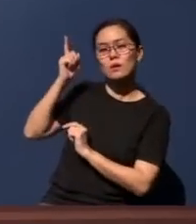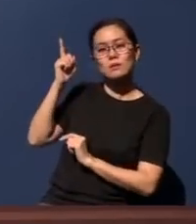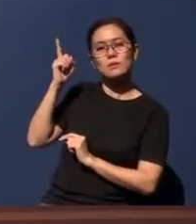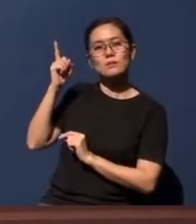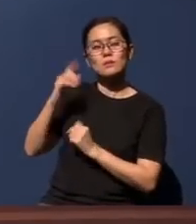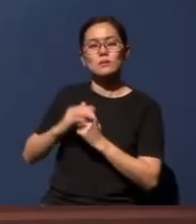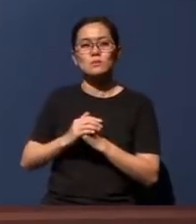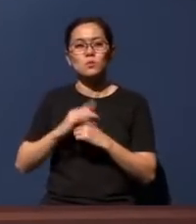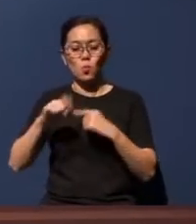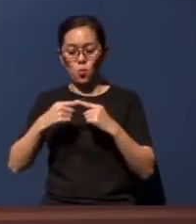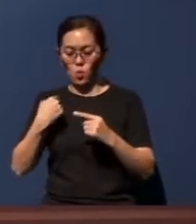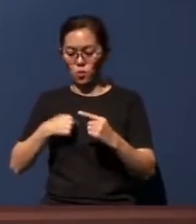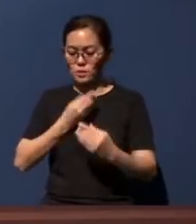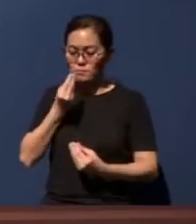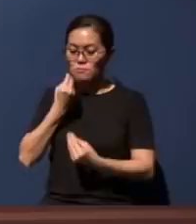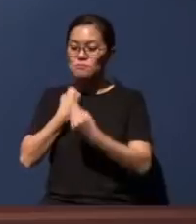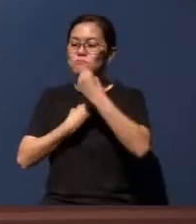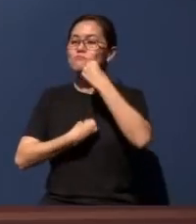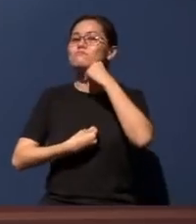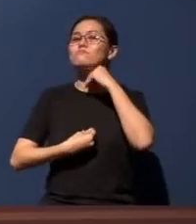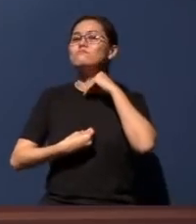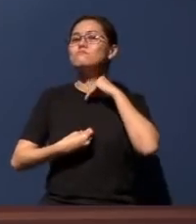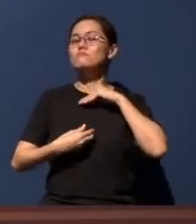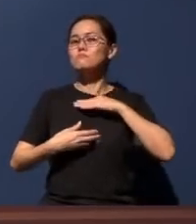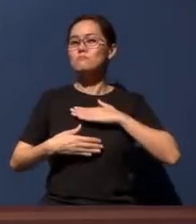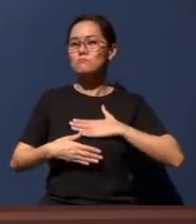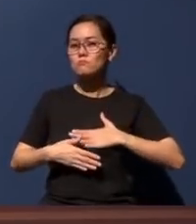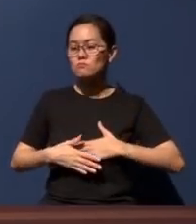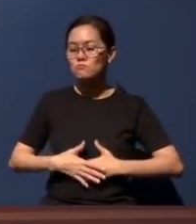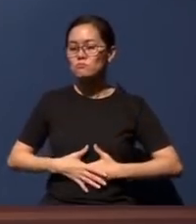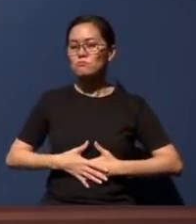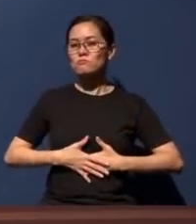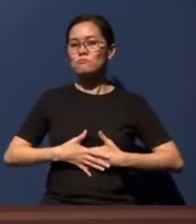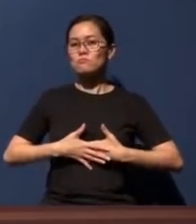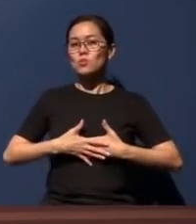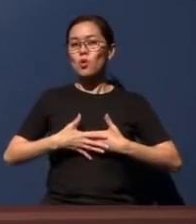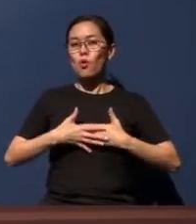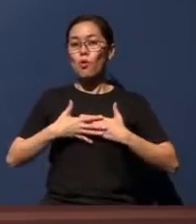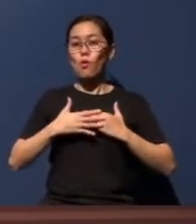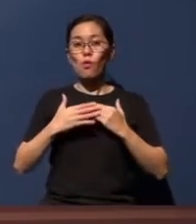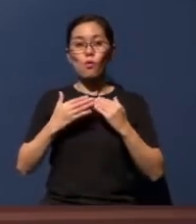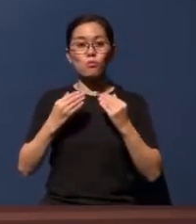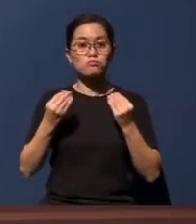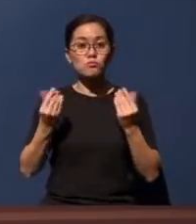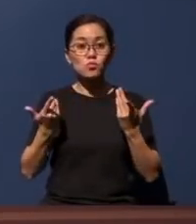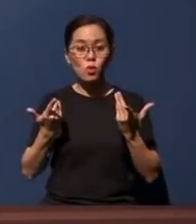And when we ingest food into our body, we allow the food to do a change in our body -